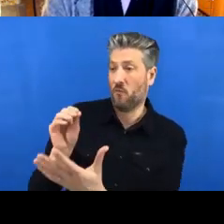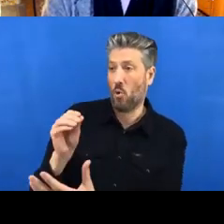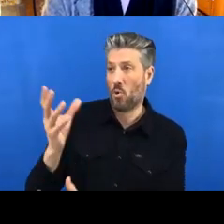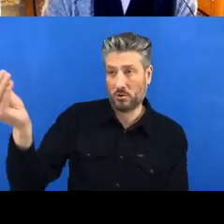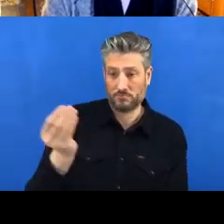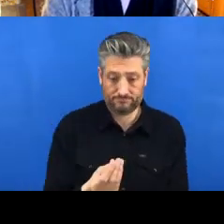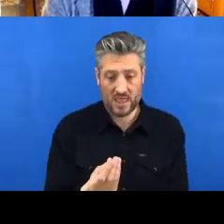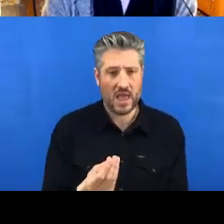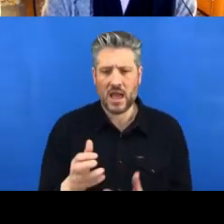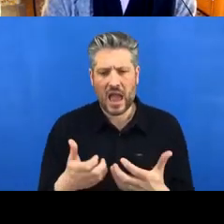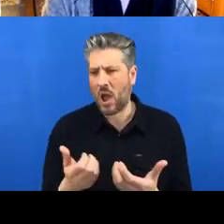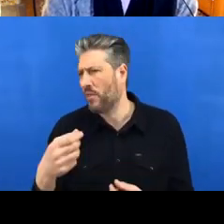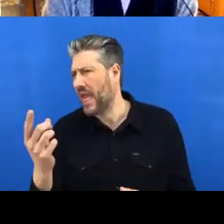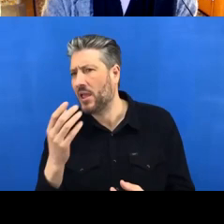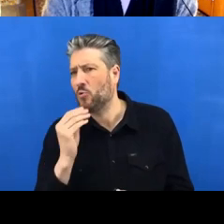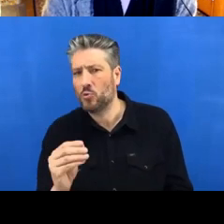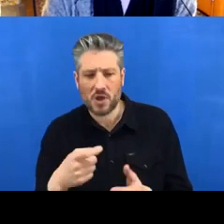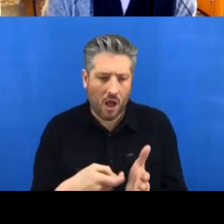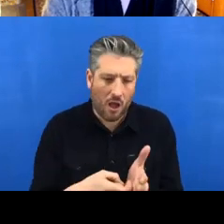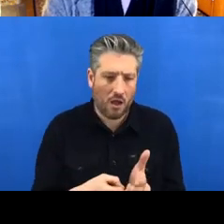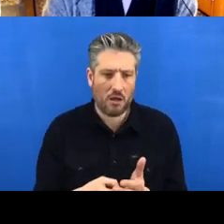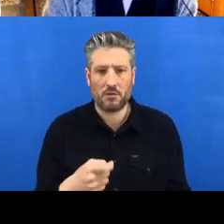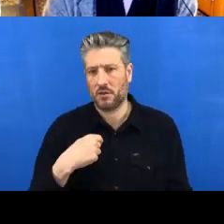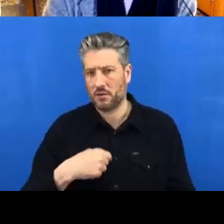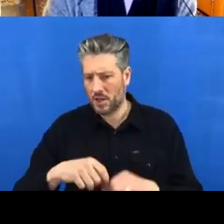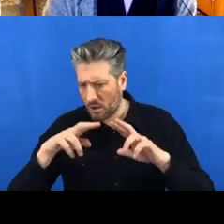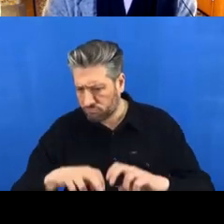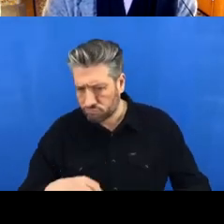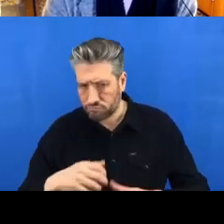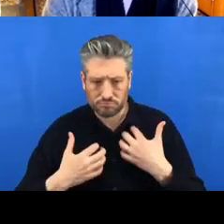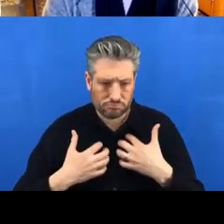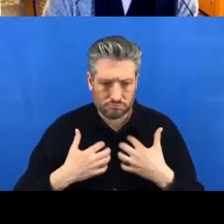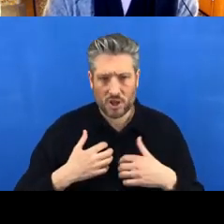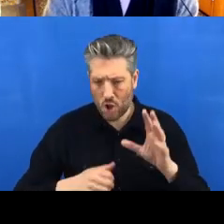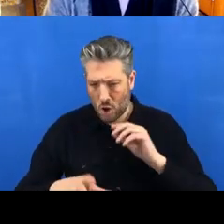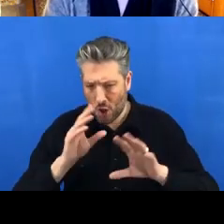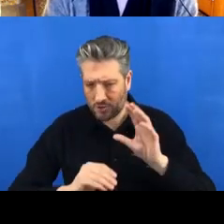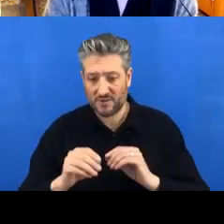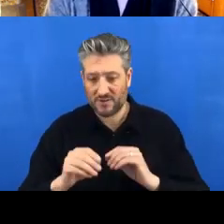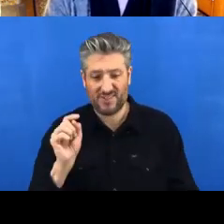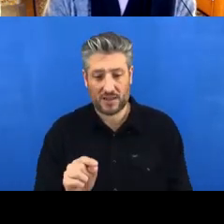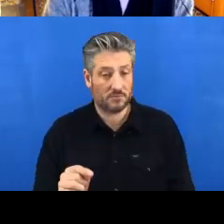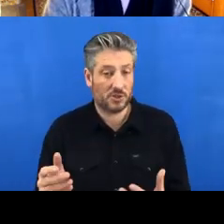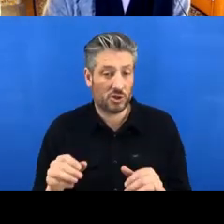interested in learning how to do. There will be some code that's freely available, you can fork it and then you can clone it to your computer and play